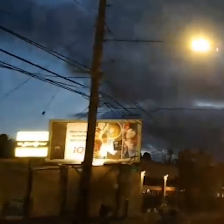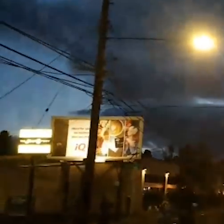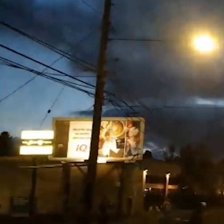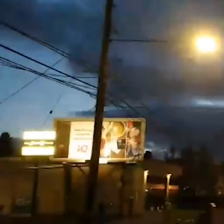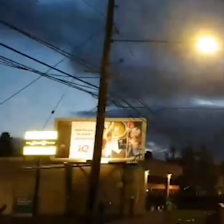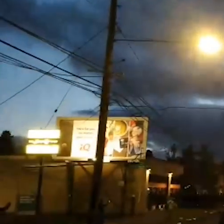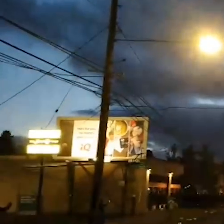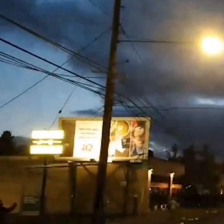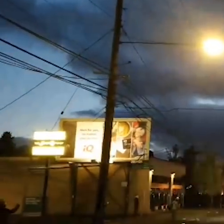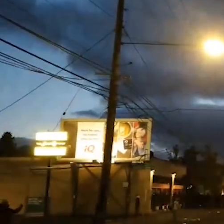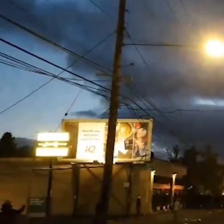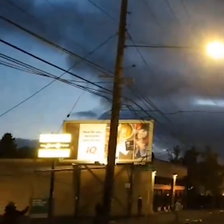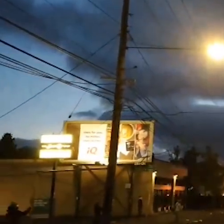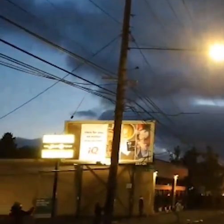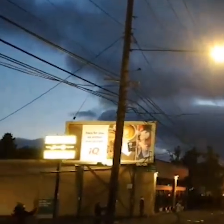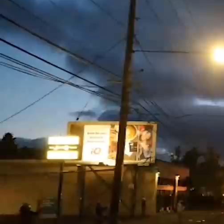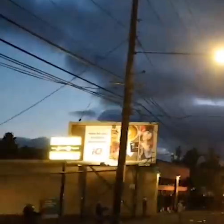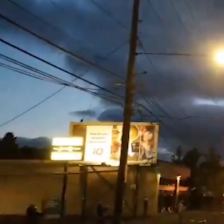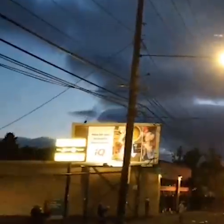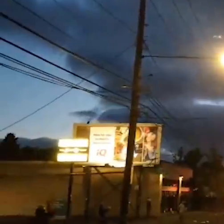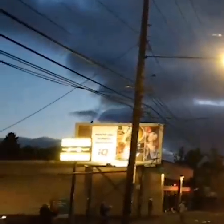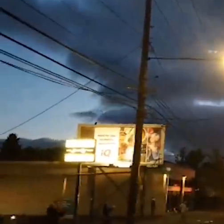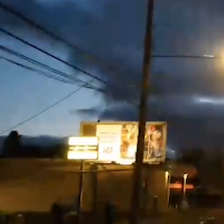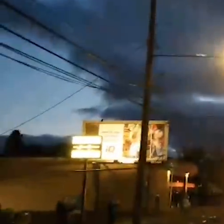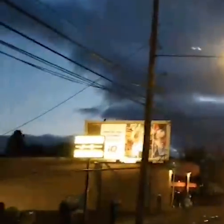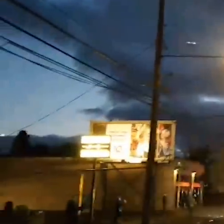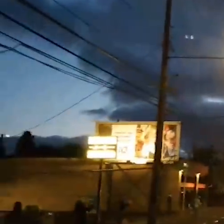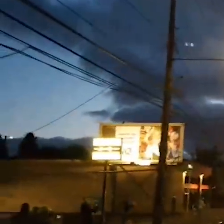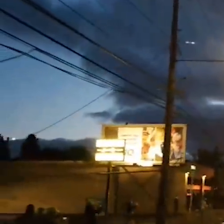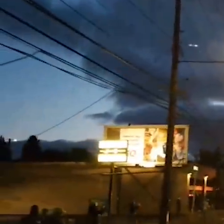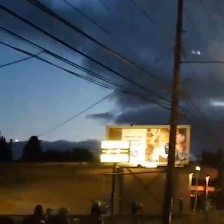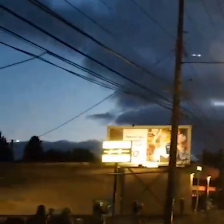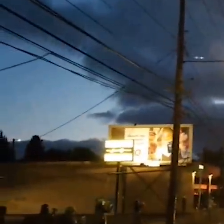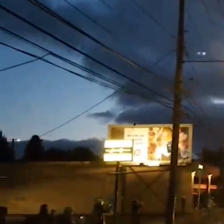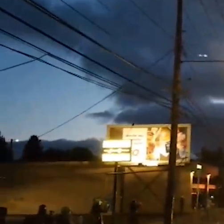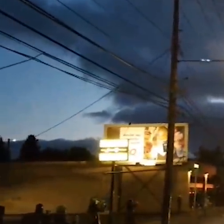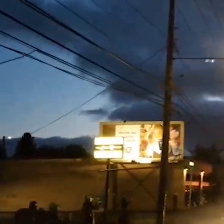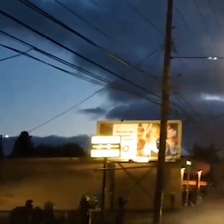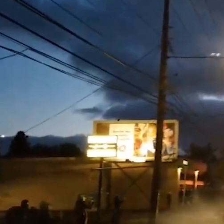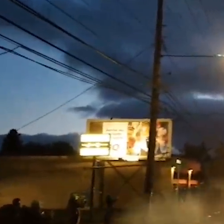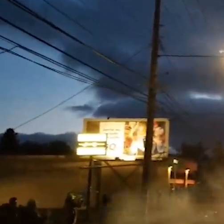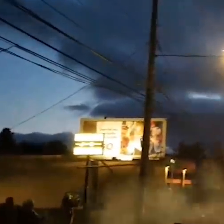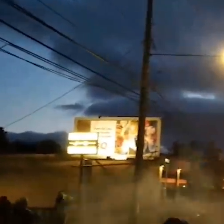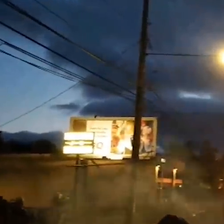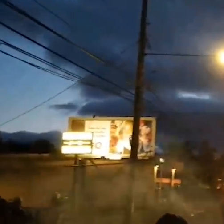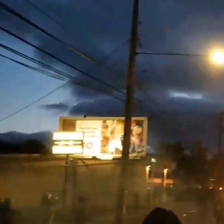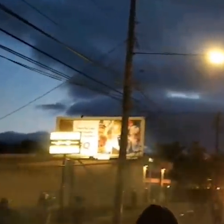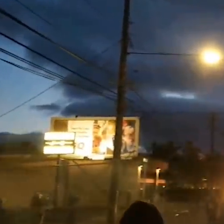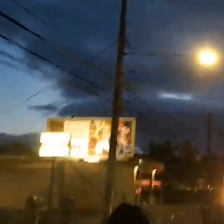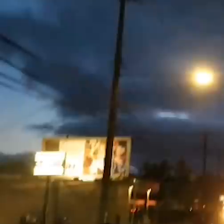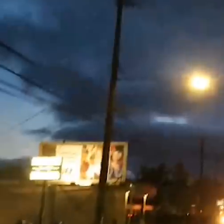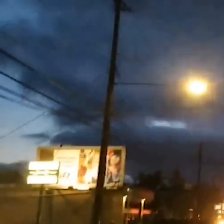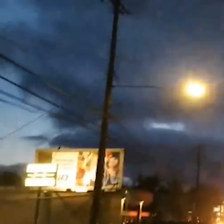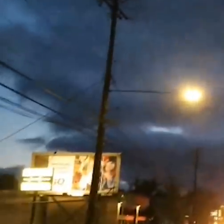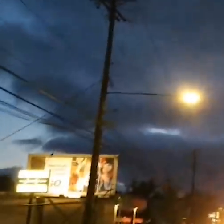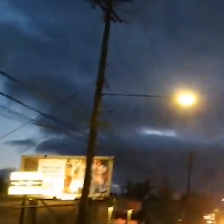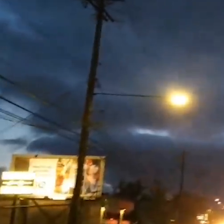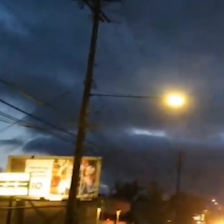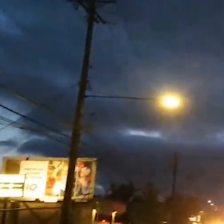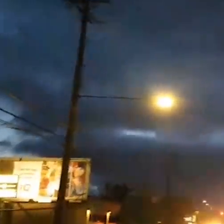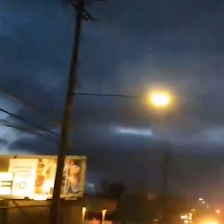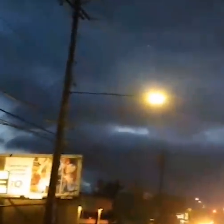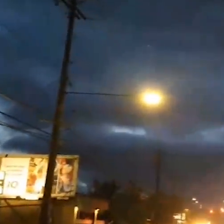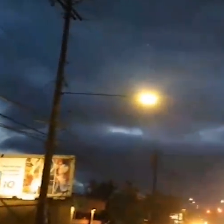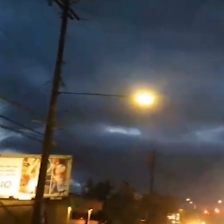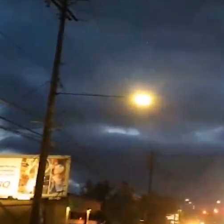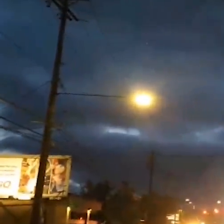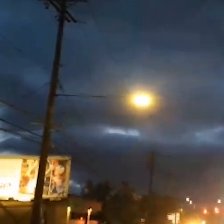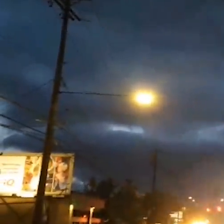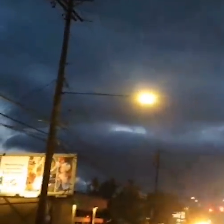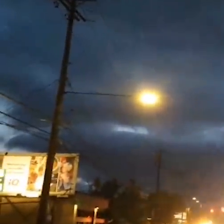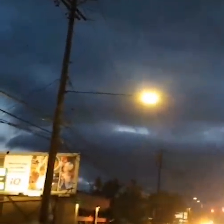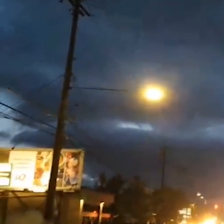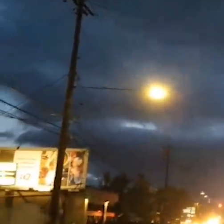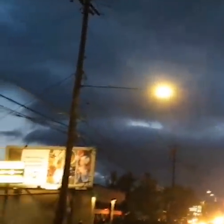hour before we ended up having to use CS gas to disperse this crowd.